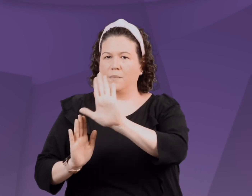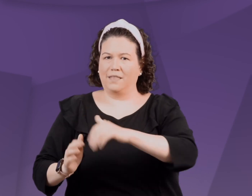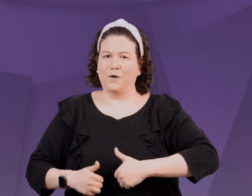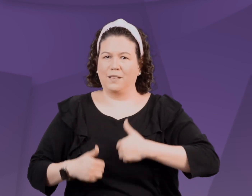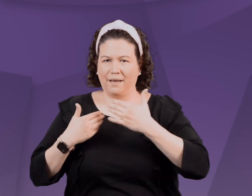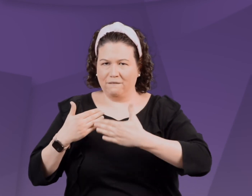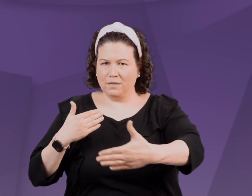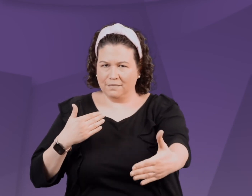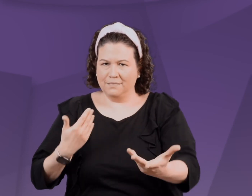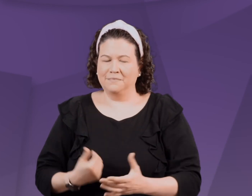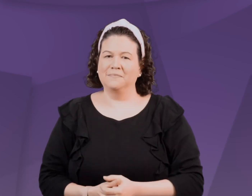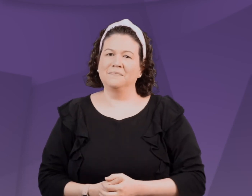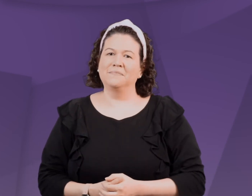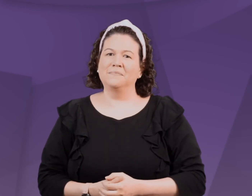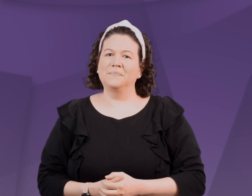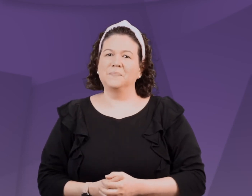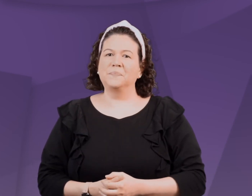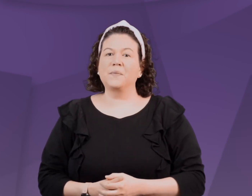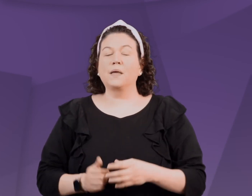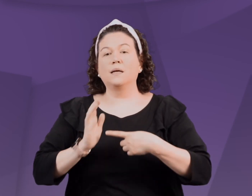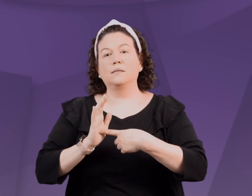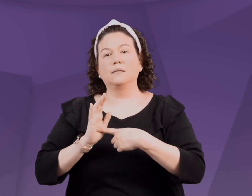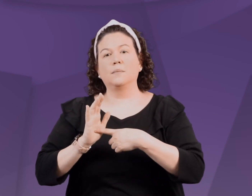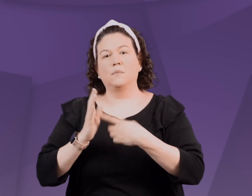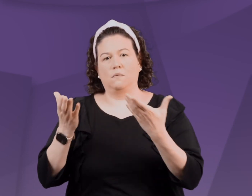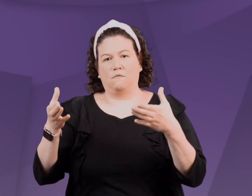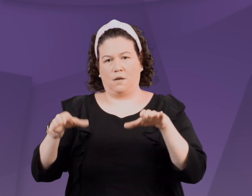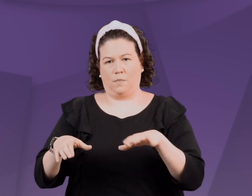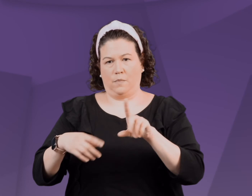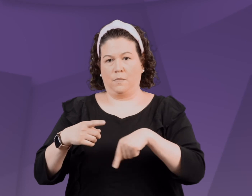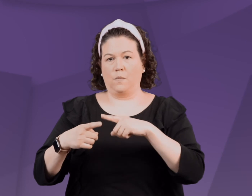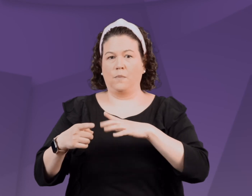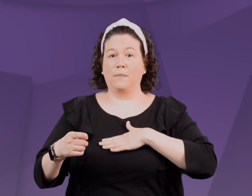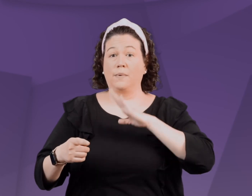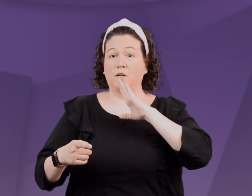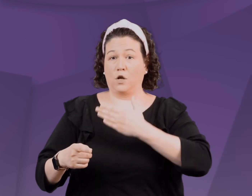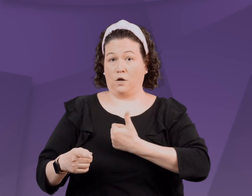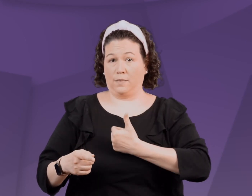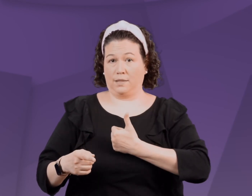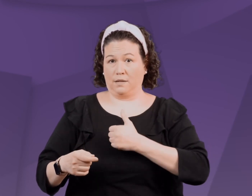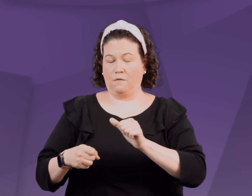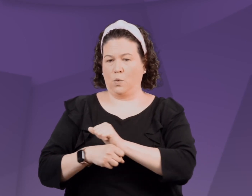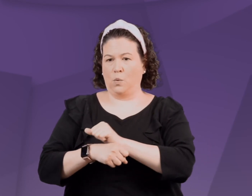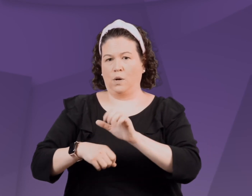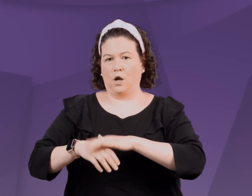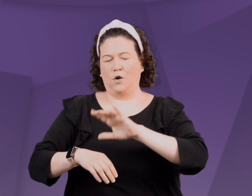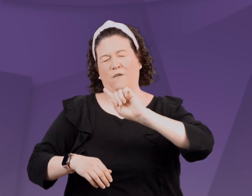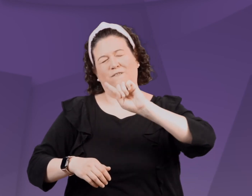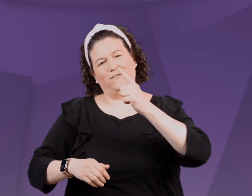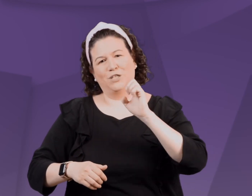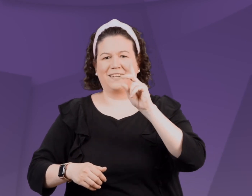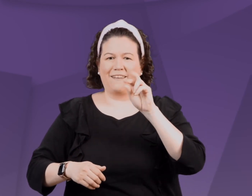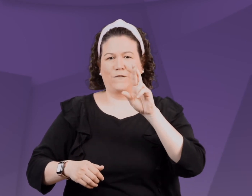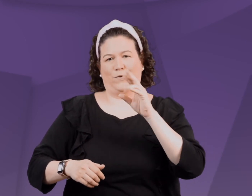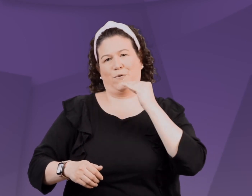An example of a compromise was when my daughter and I were working on her first ever homework assignment.